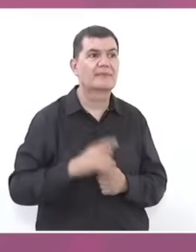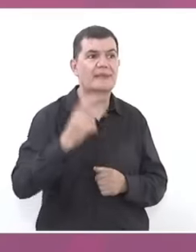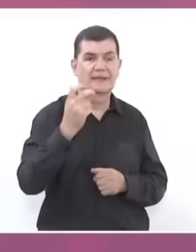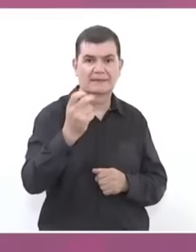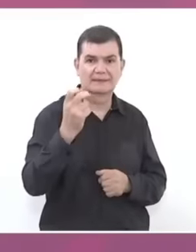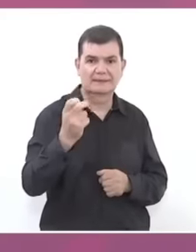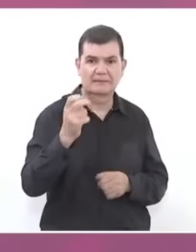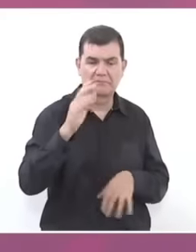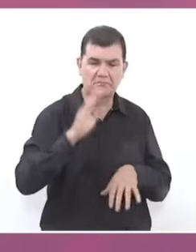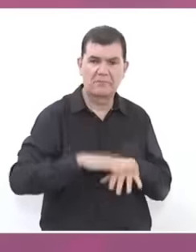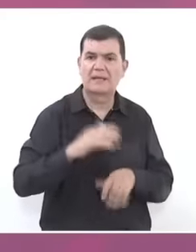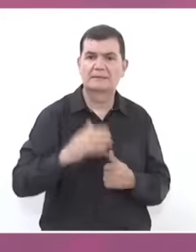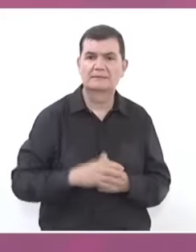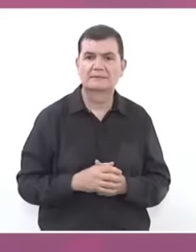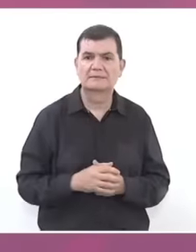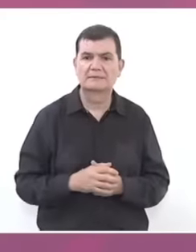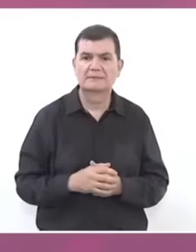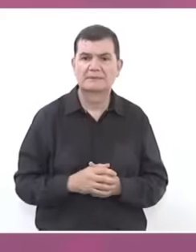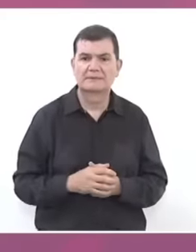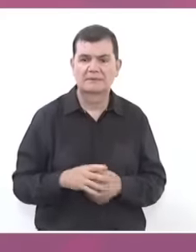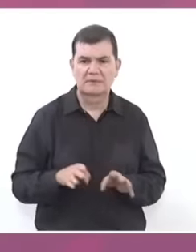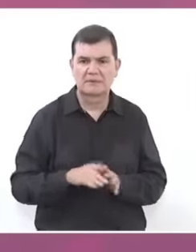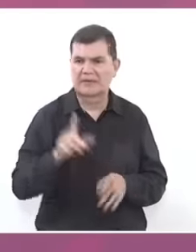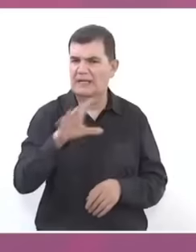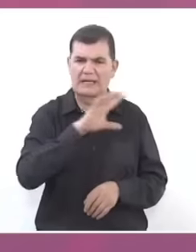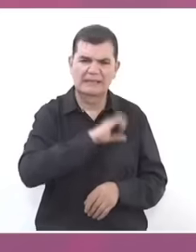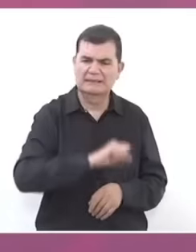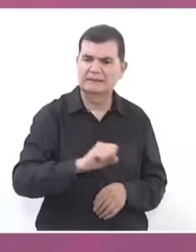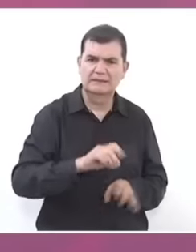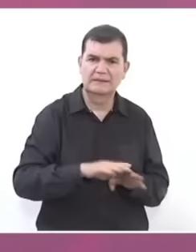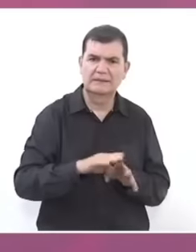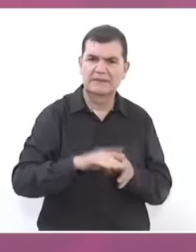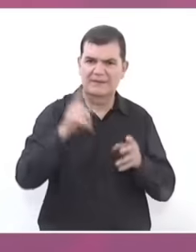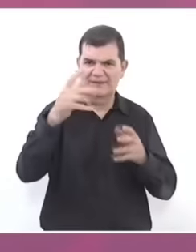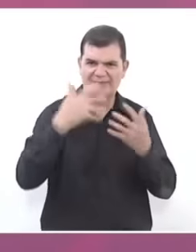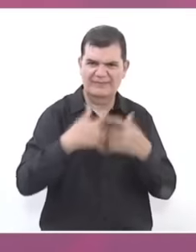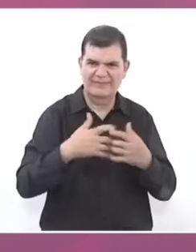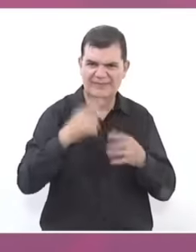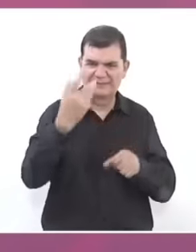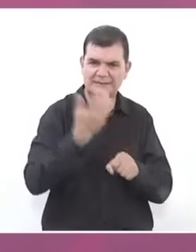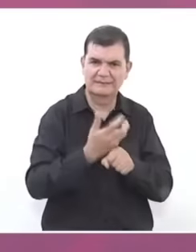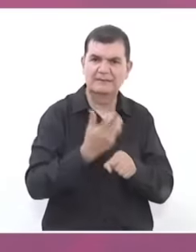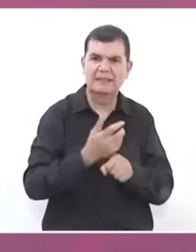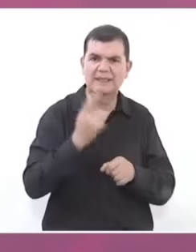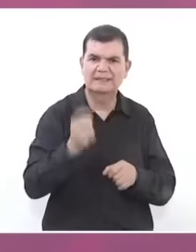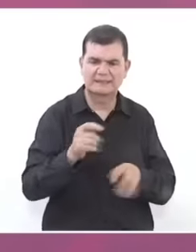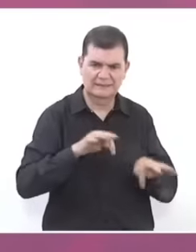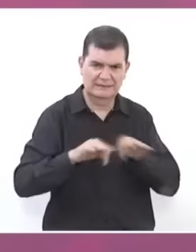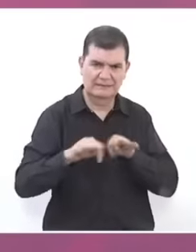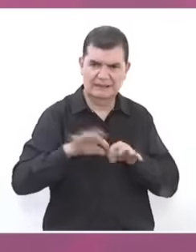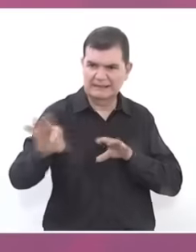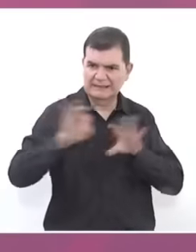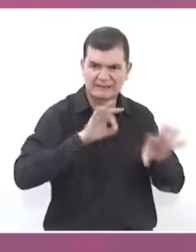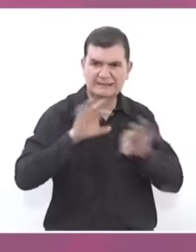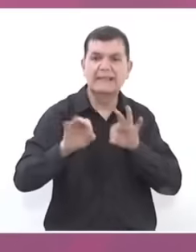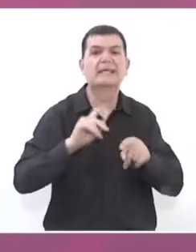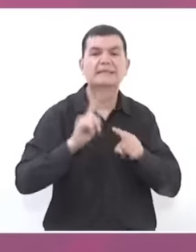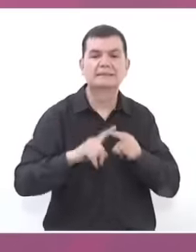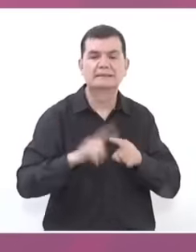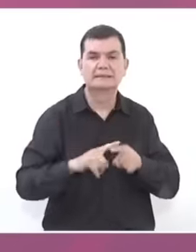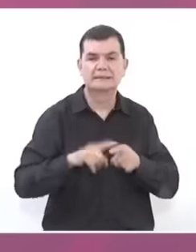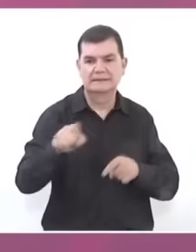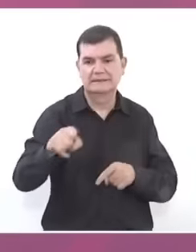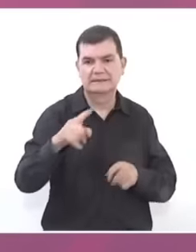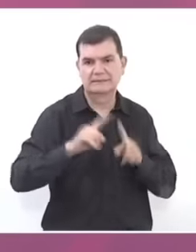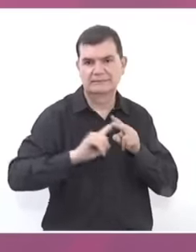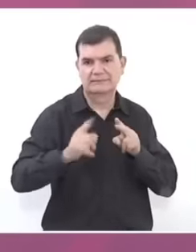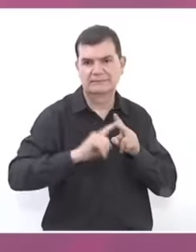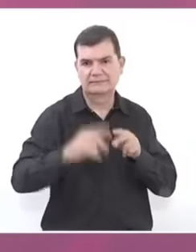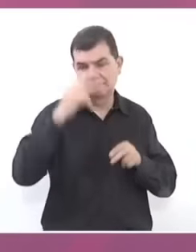the businessmen of the United States prefer most as workers are the Mexican migrants